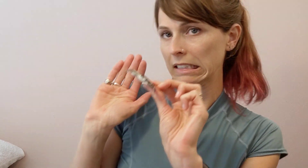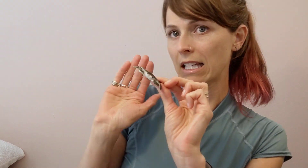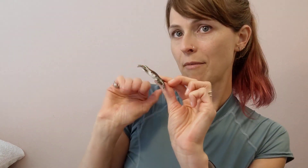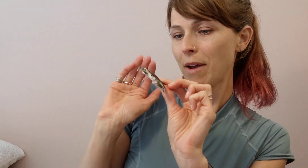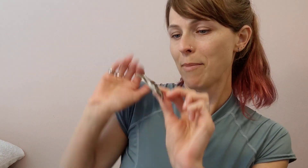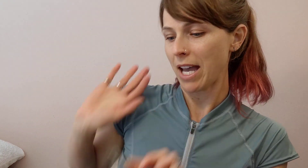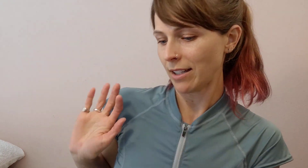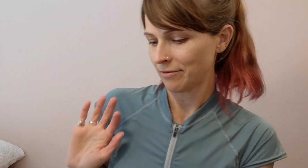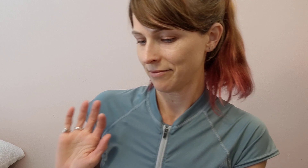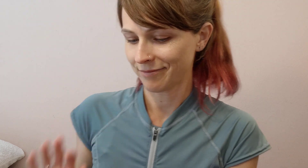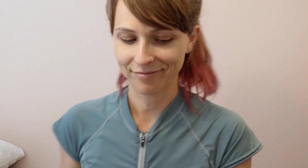Bye bye.